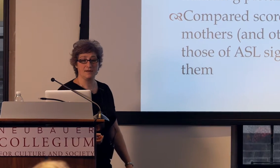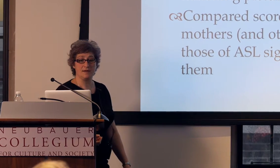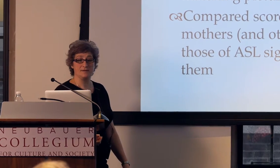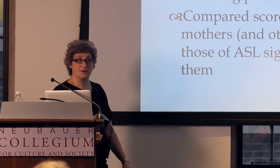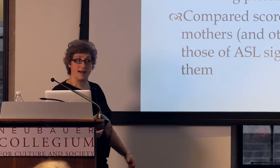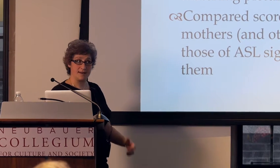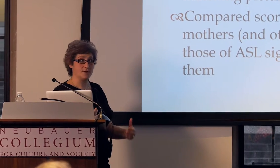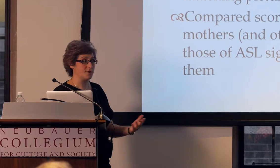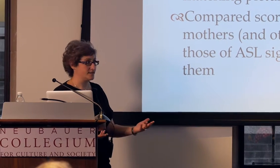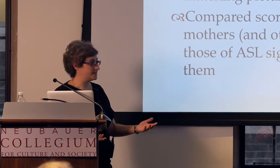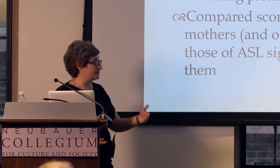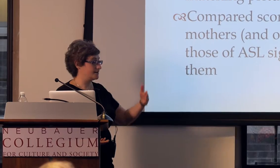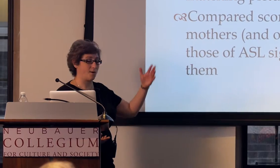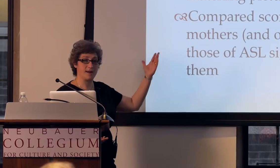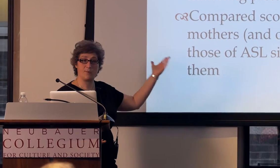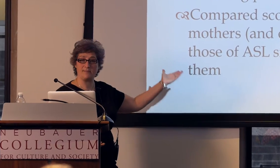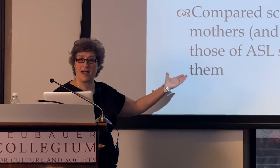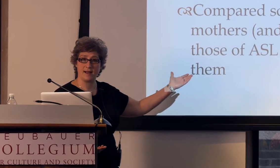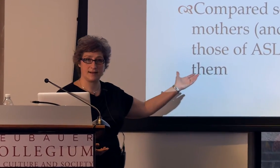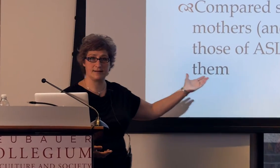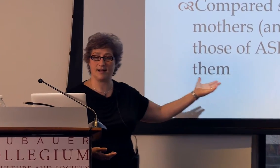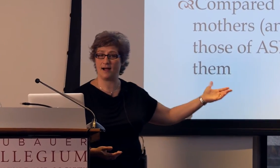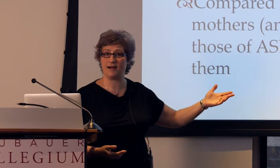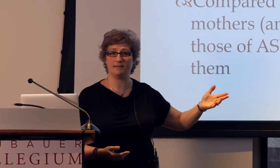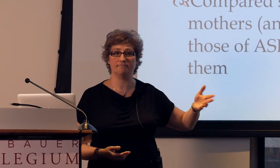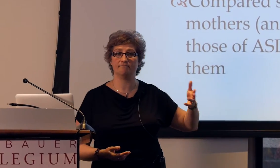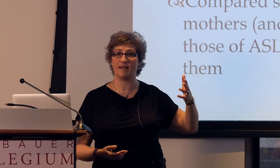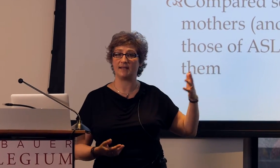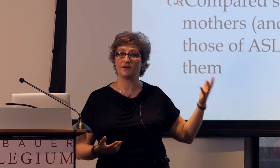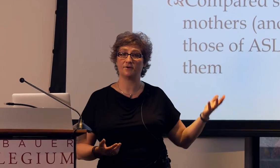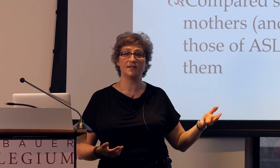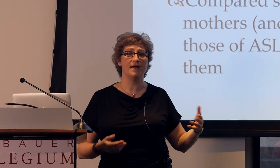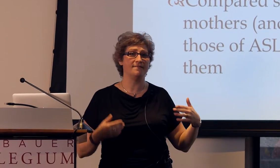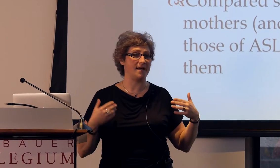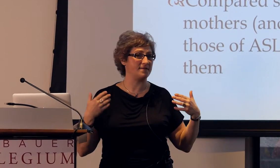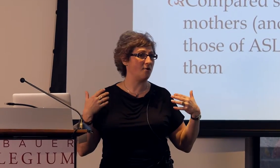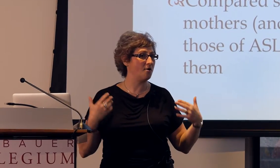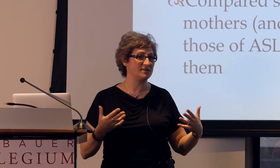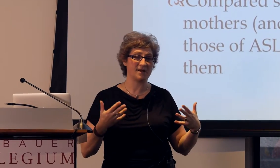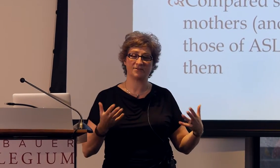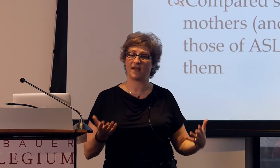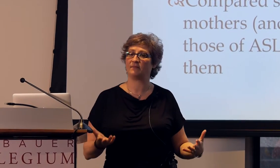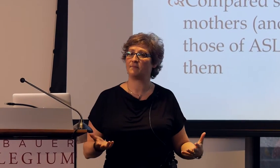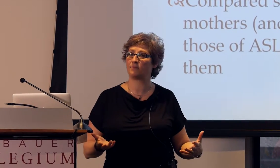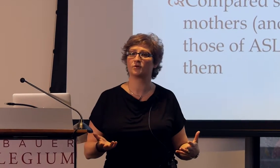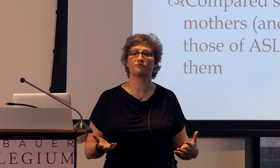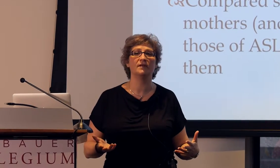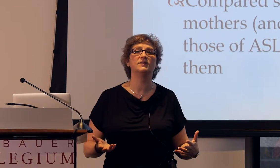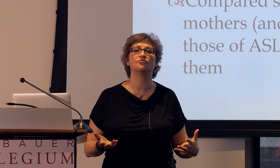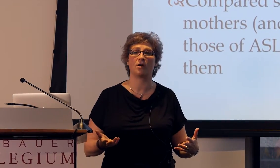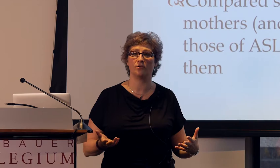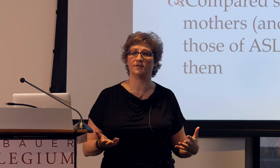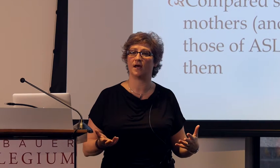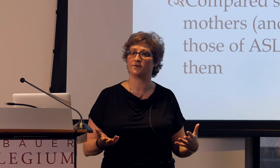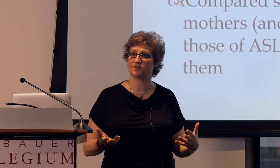So I had noticed going way back many years that the homesigners' family members really struggled